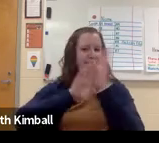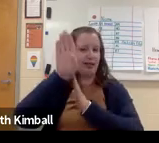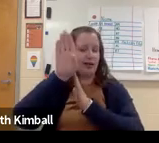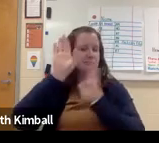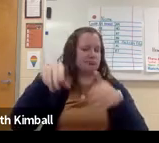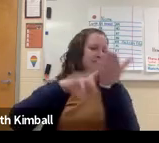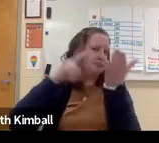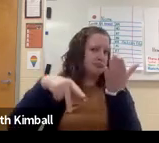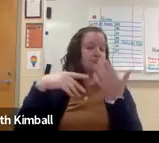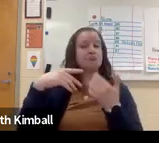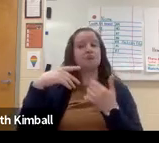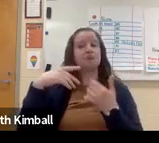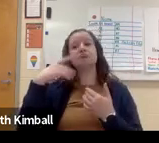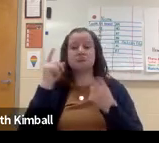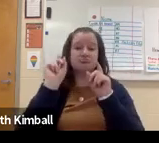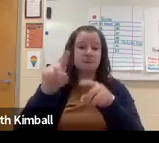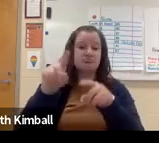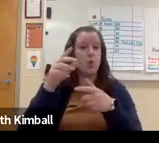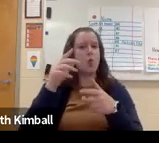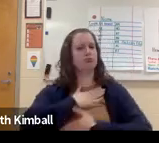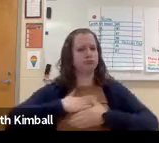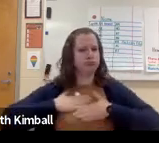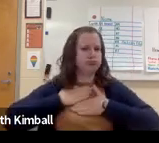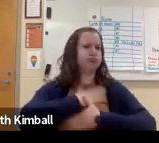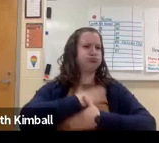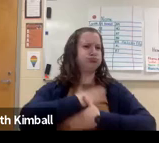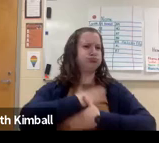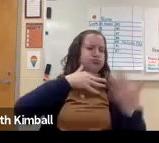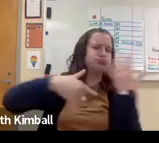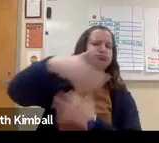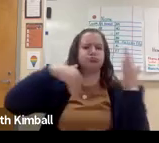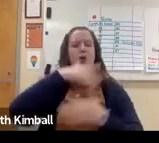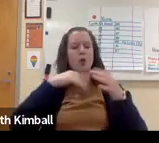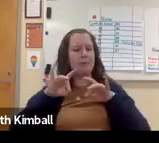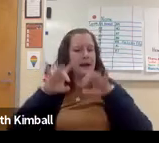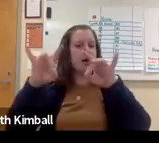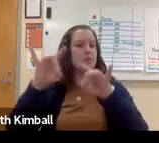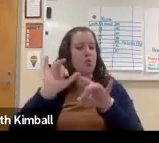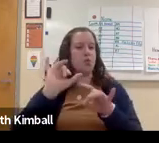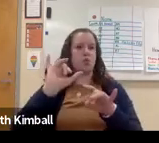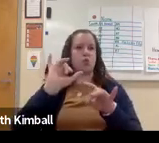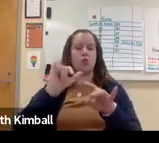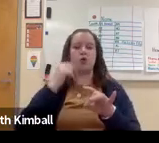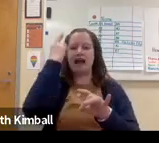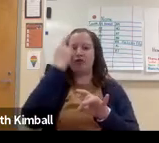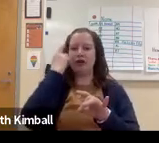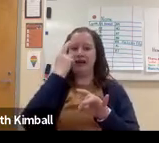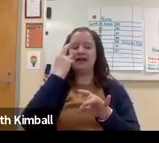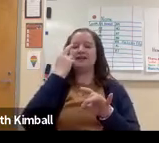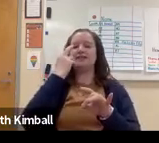It was for free professional development. So I went and really enjoyed interacting with others